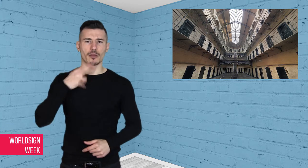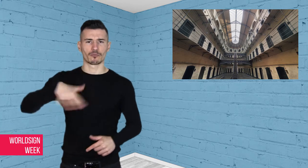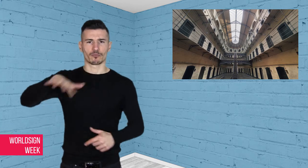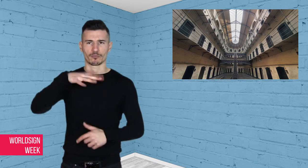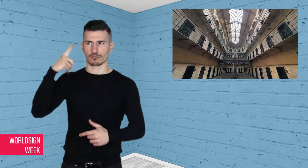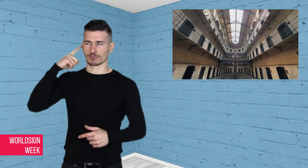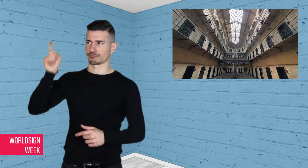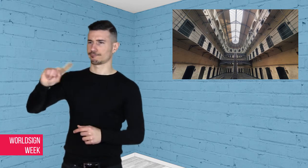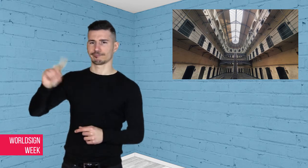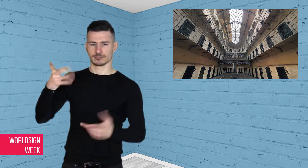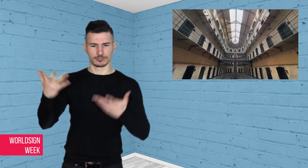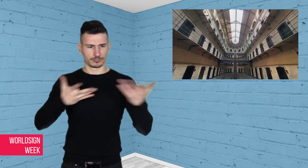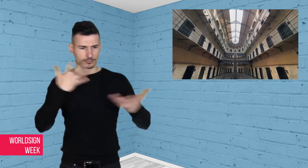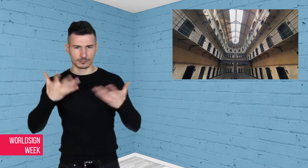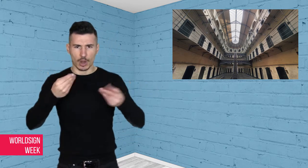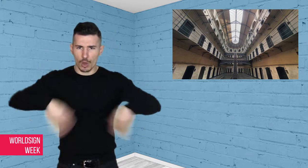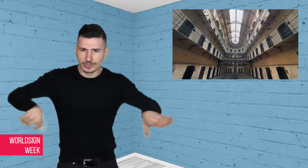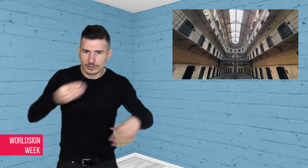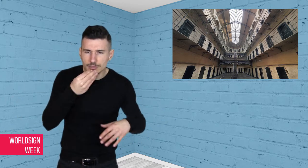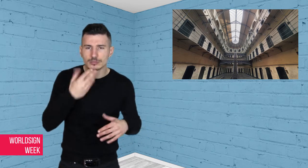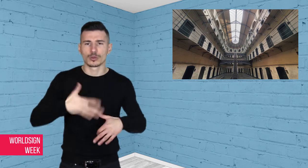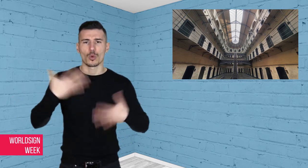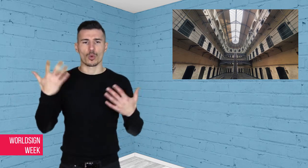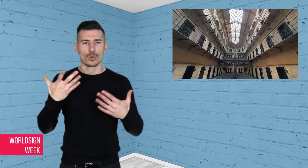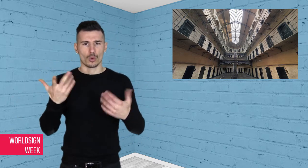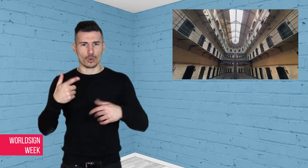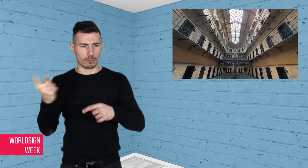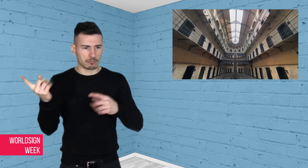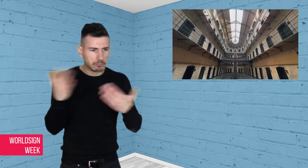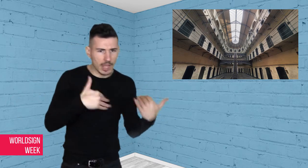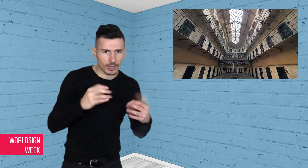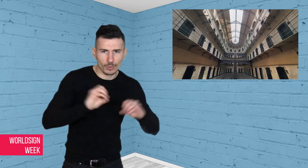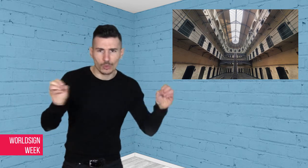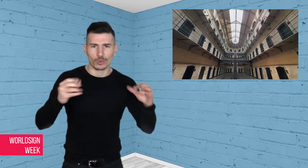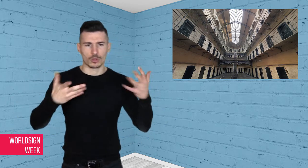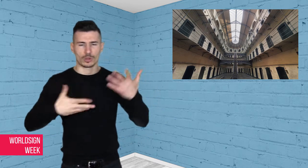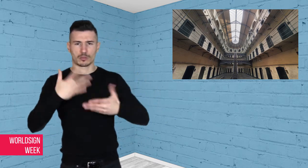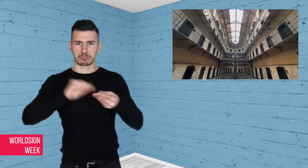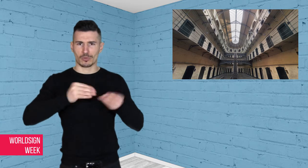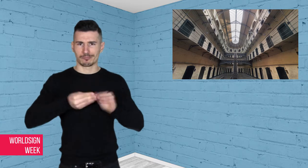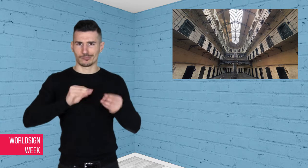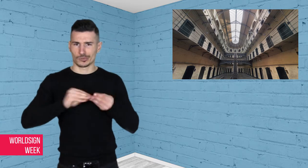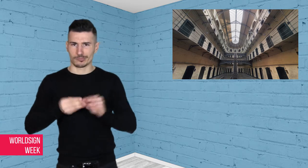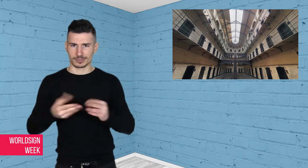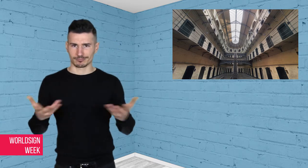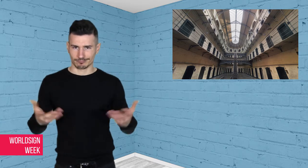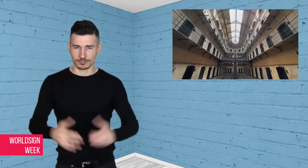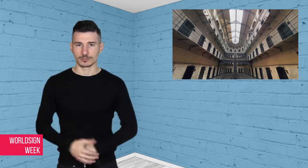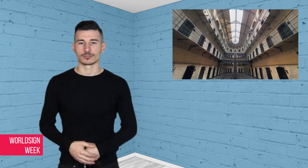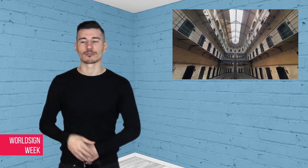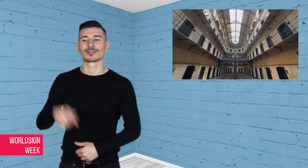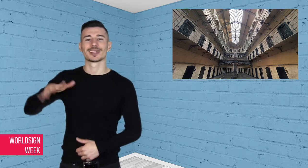the new Secretary of Education, President, and Attorney General.